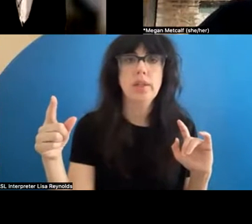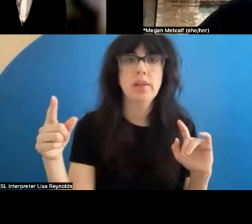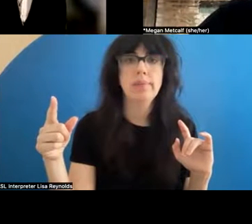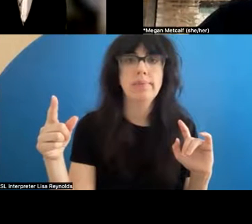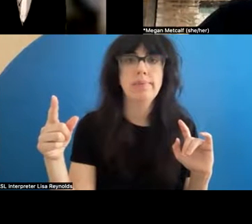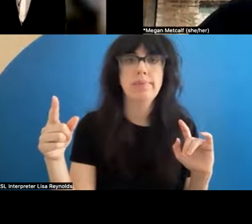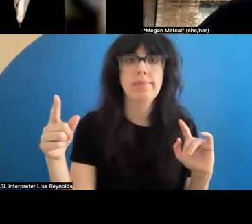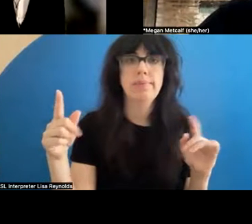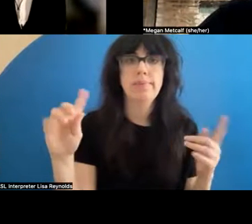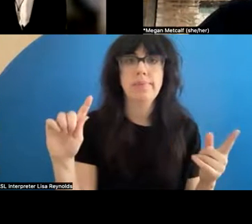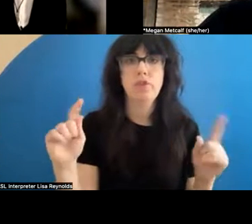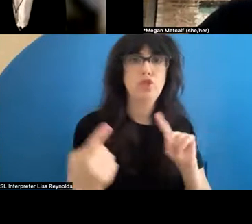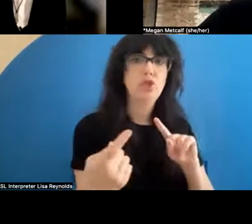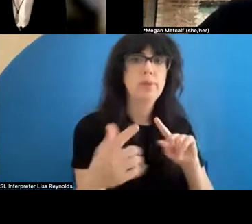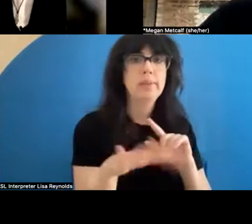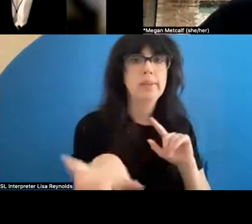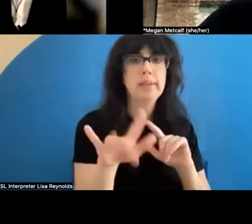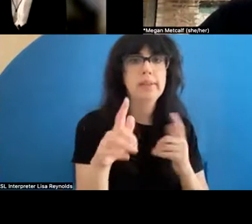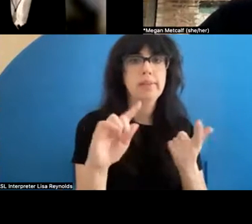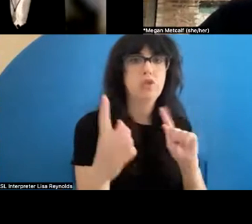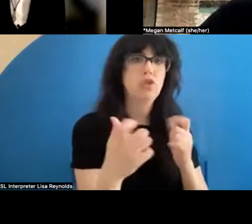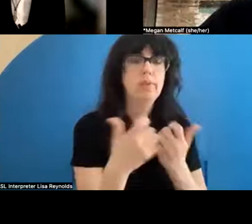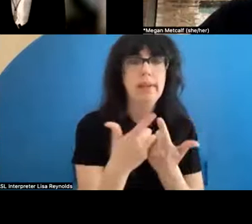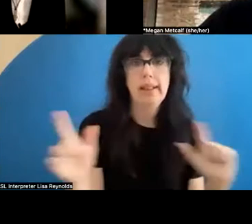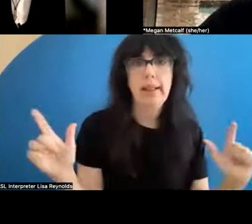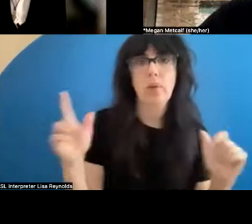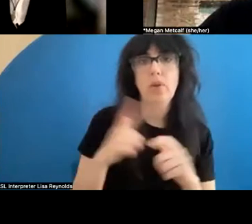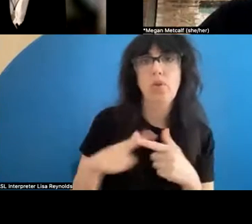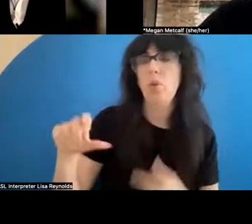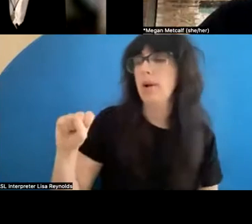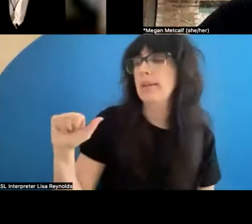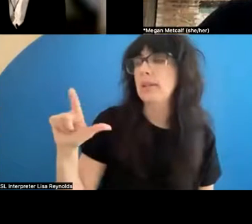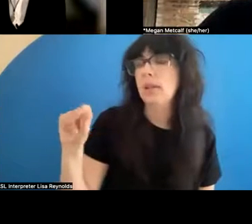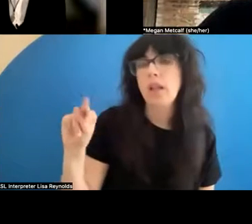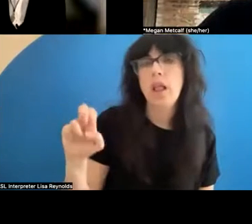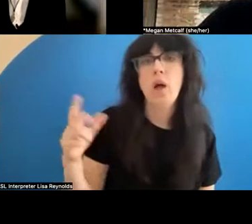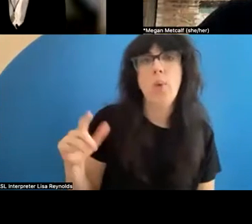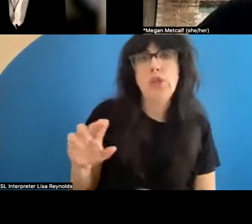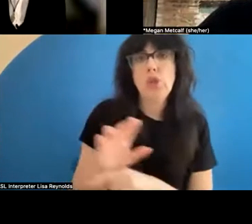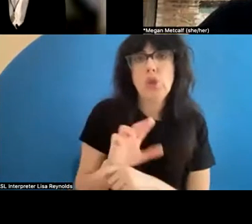the language or Sall on saying she wants to use material from